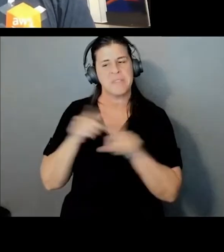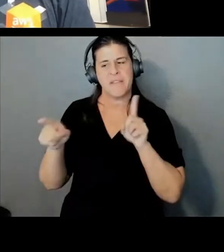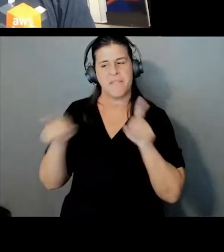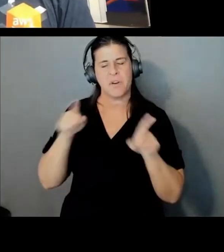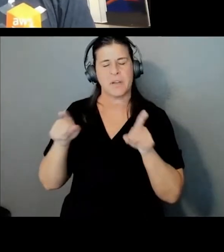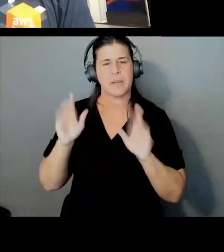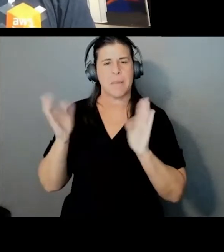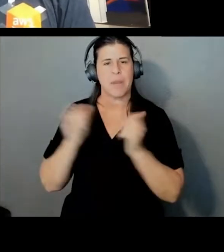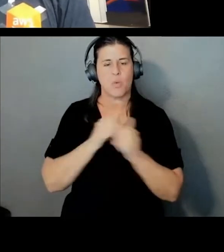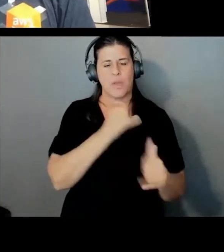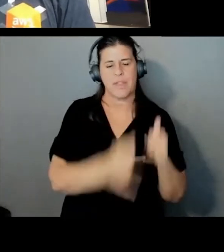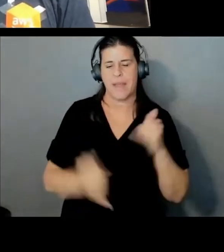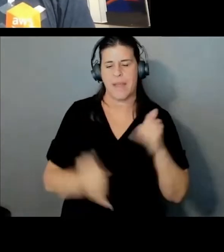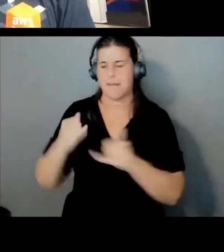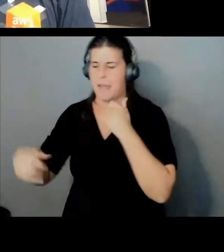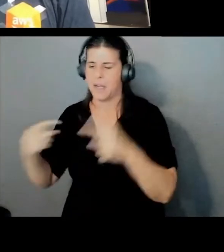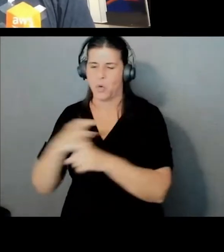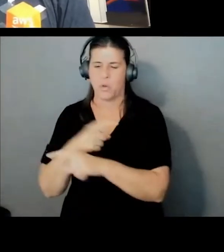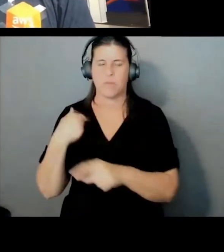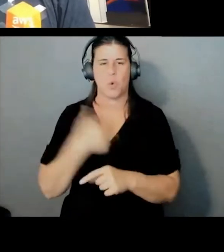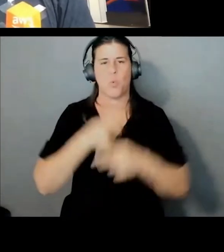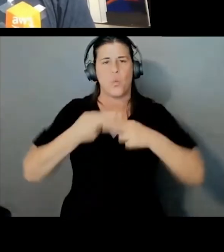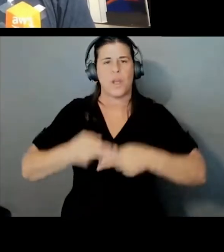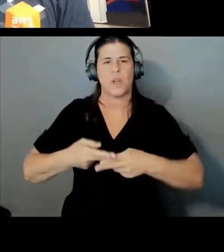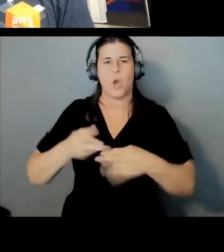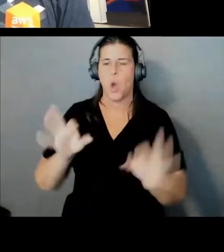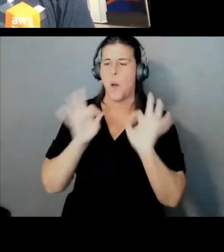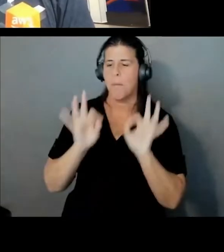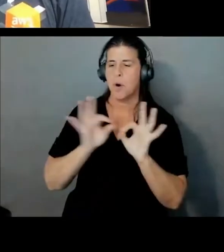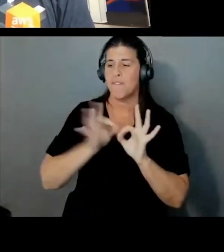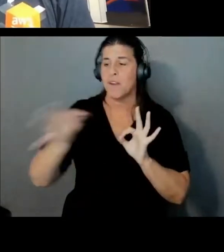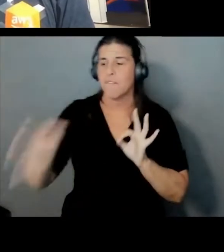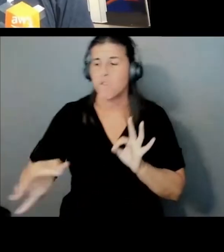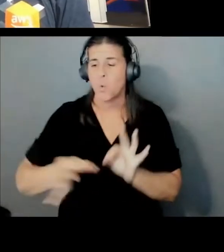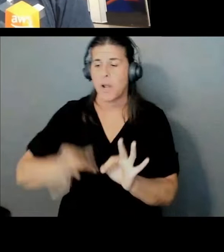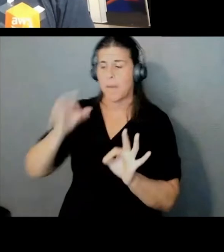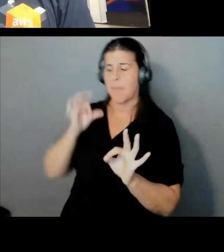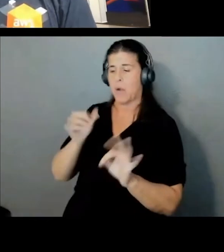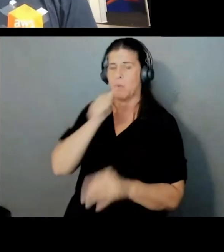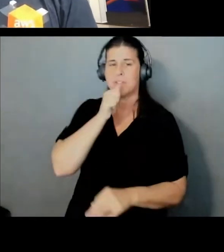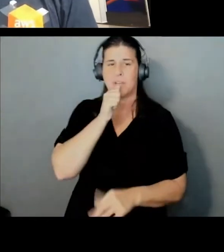and something we call perfect forward and backward secrecy, which is that key exchange I was talking about.